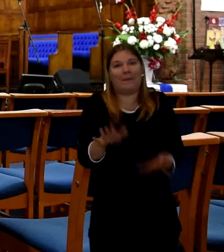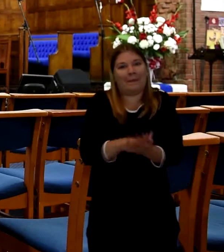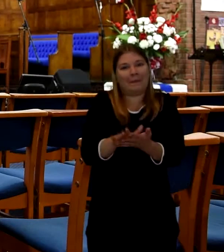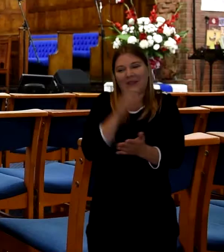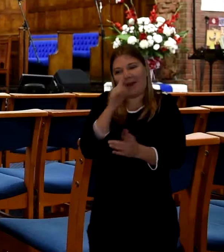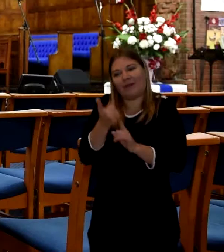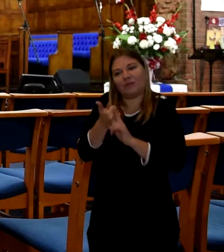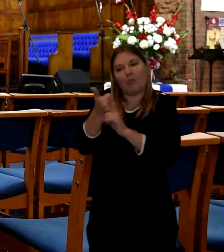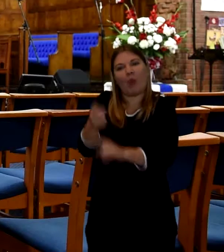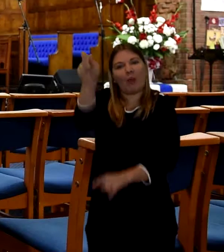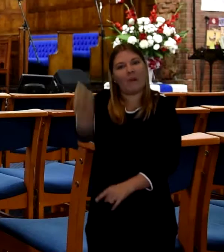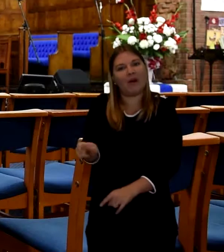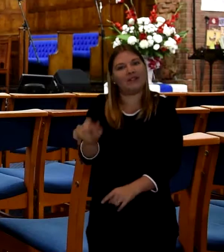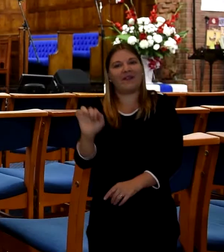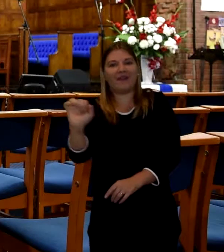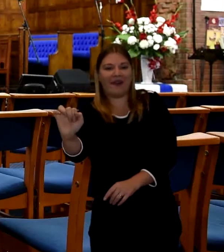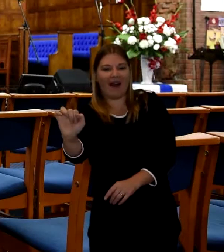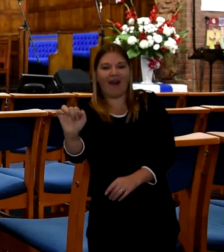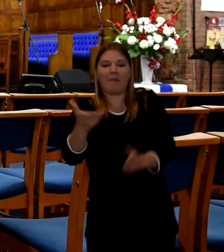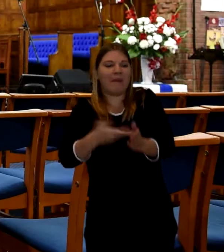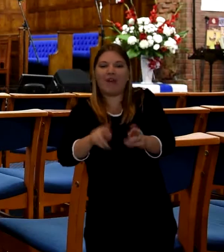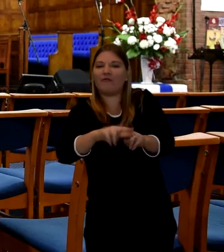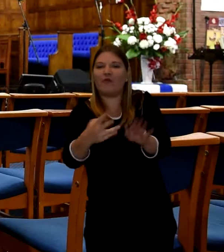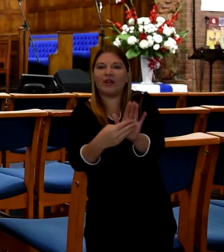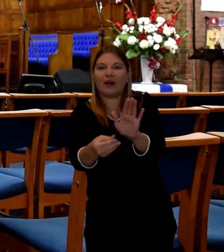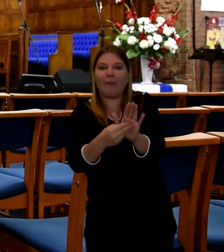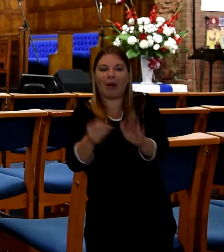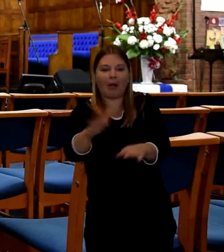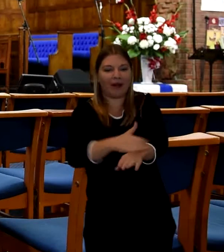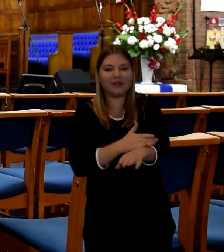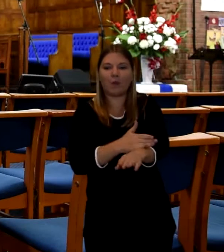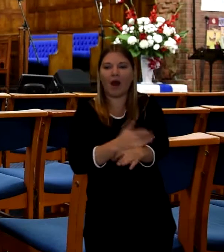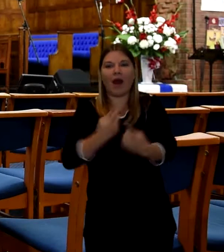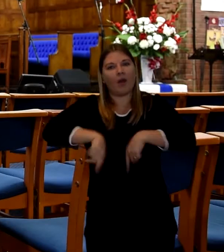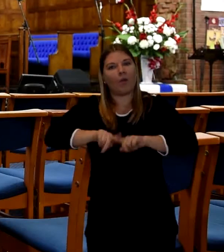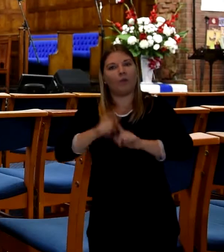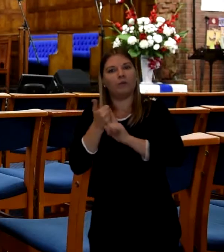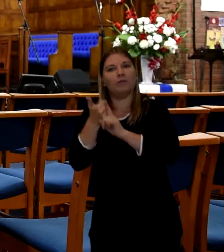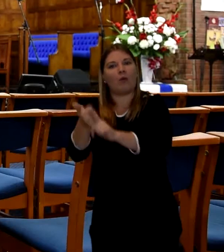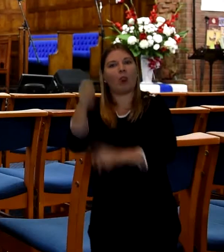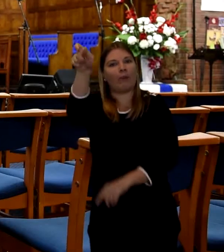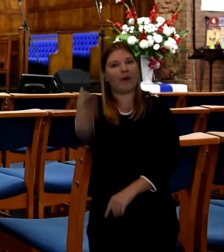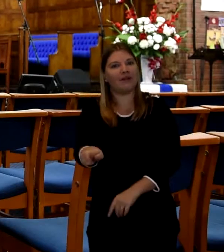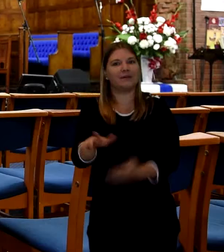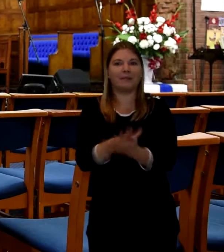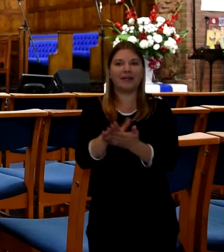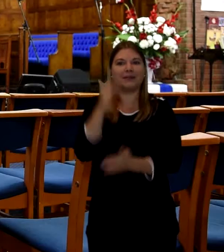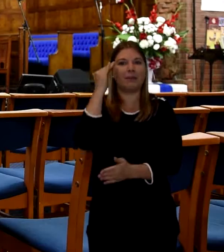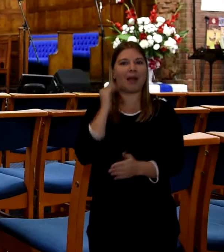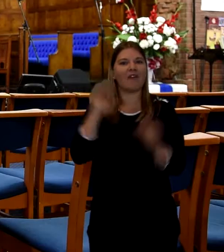And that's why most often at a Black funeral there is a lot of people at that funeral. We will sing traditional hymn.